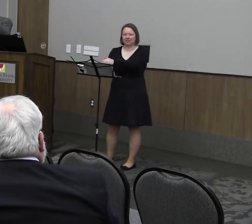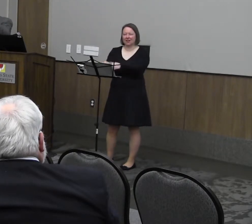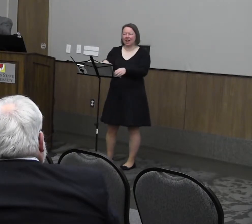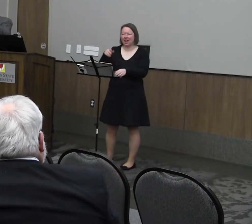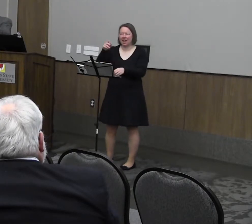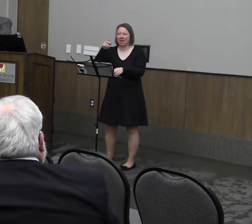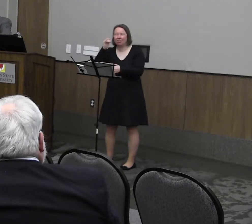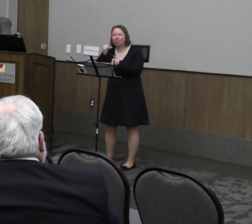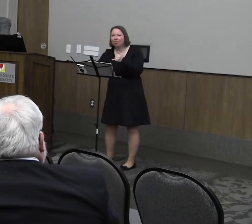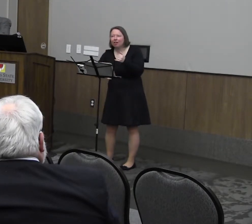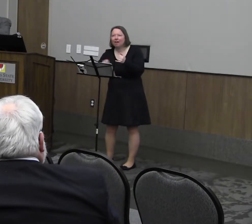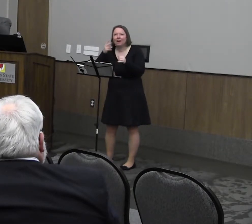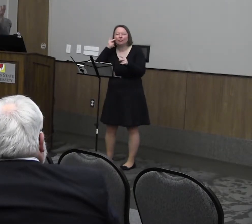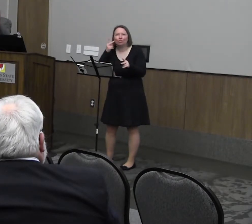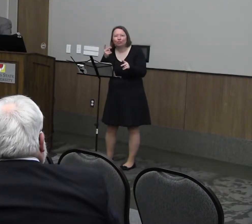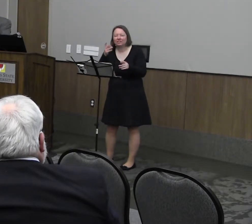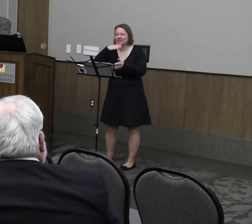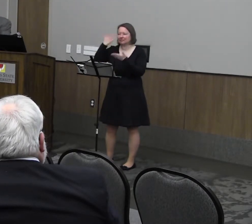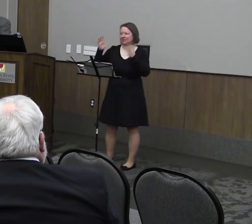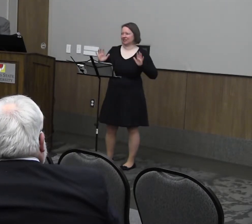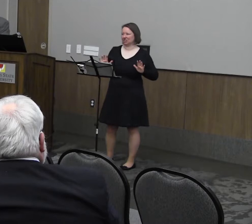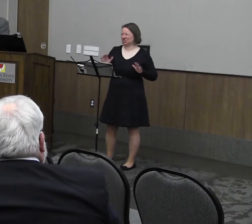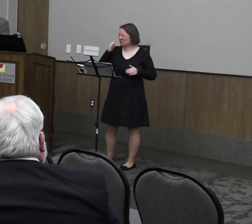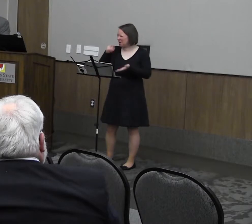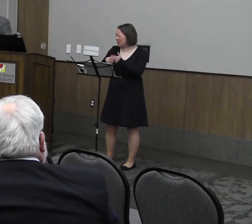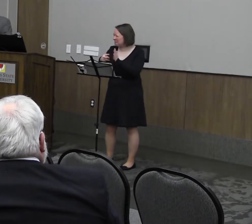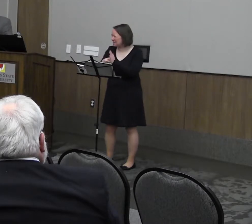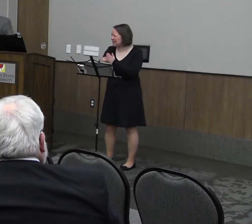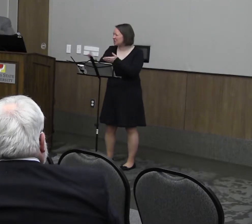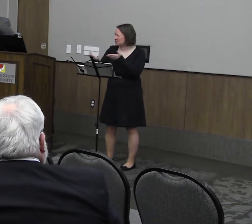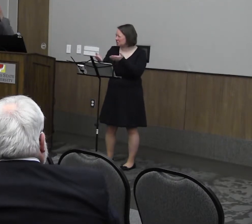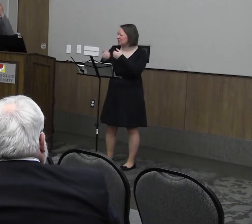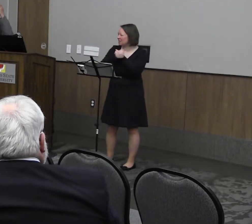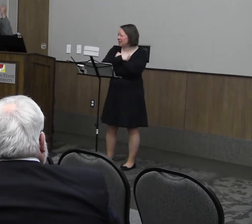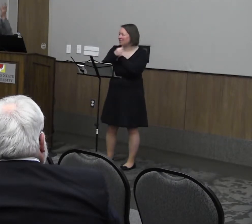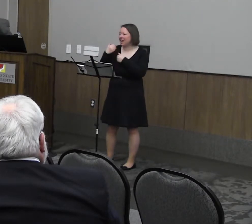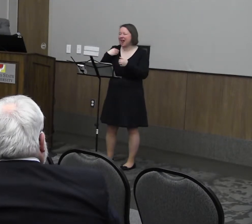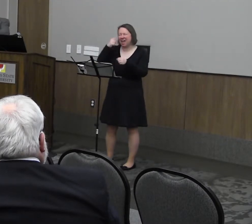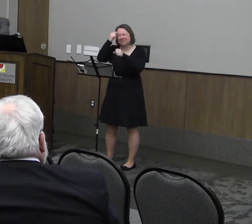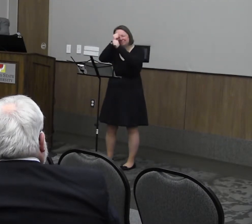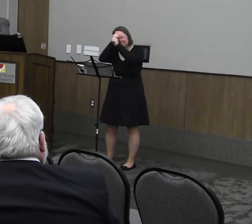end," right? You know what I'm saying-- To Sir, with Love, right? And I have this vision of them going